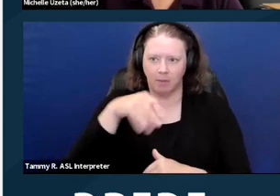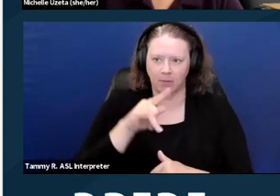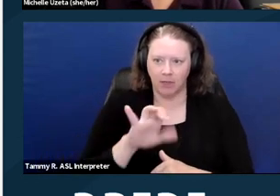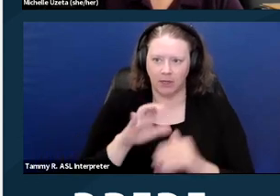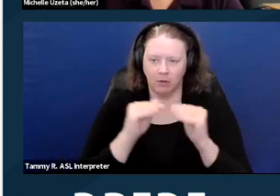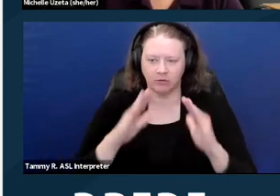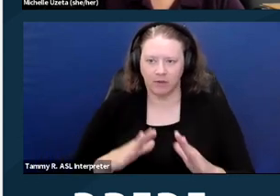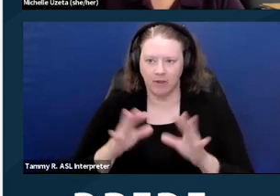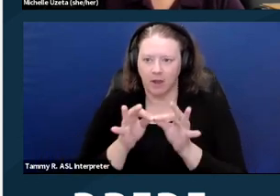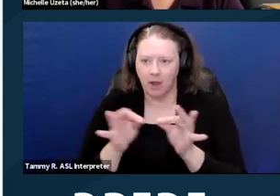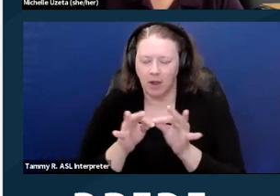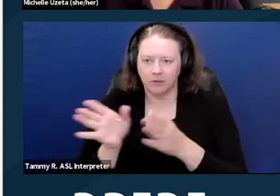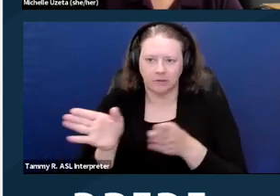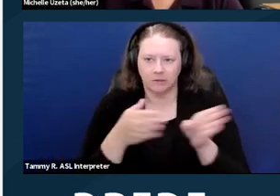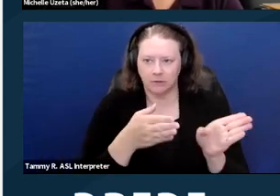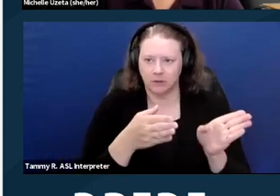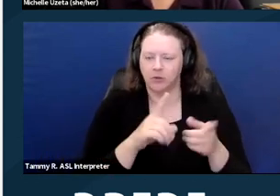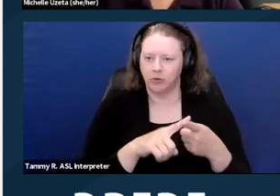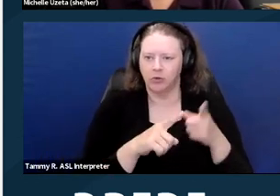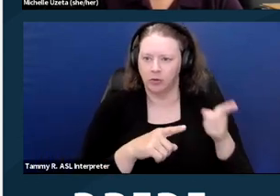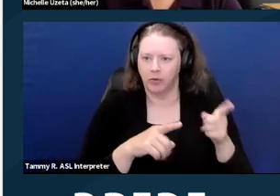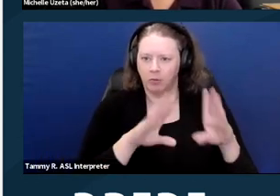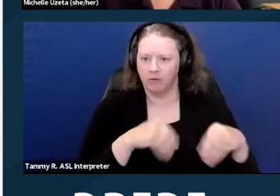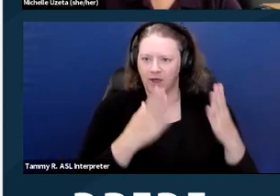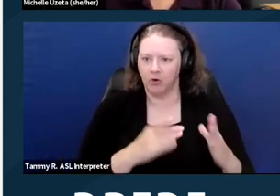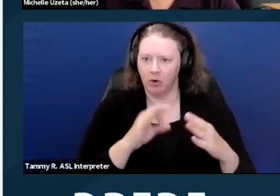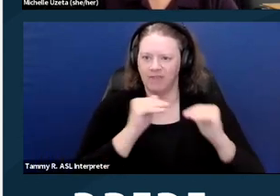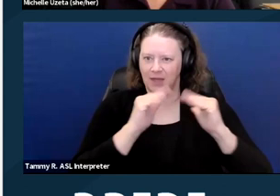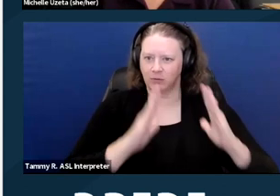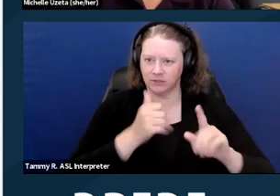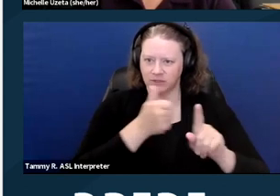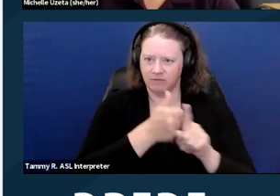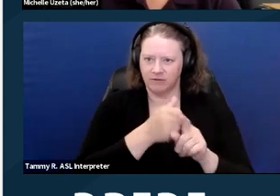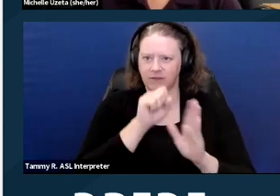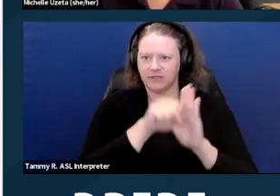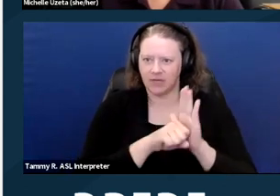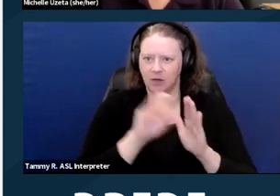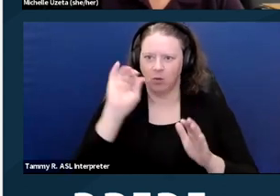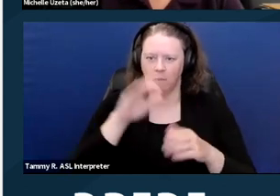the cost usually shifts to the provider of the housing, the state or local government.